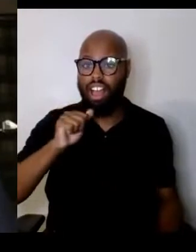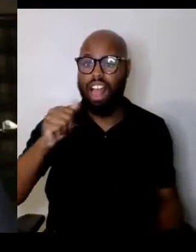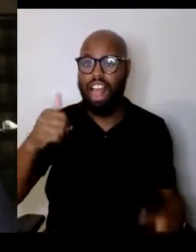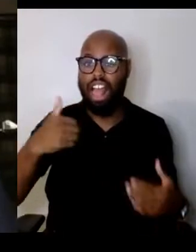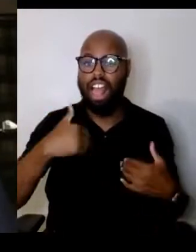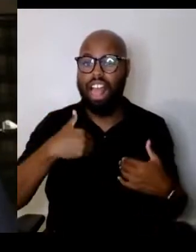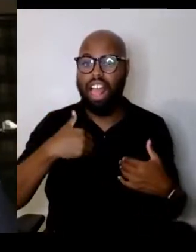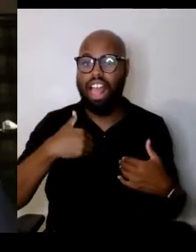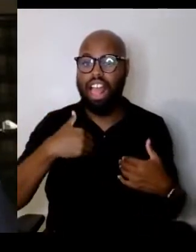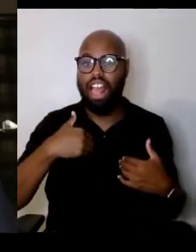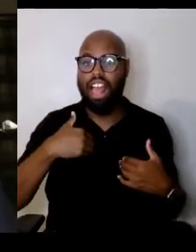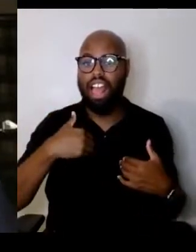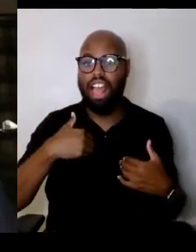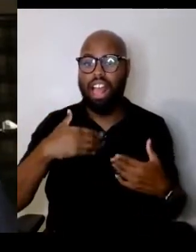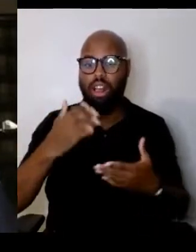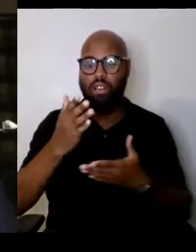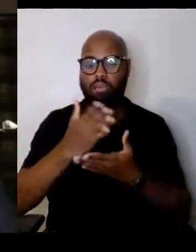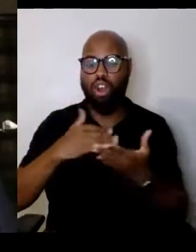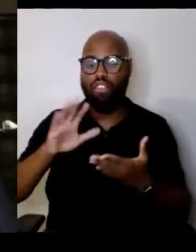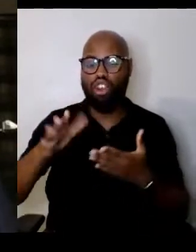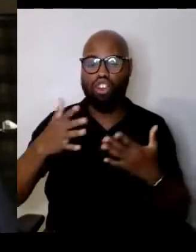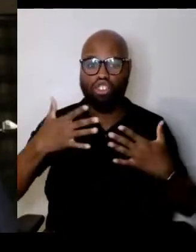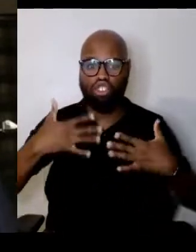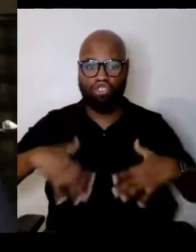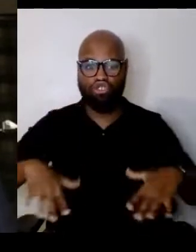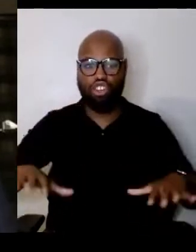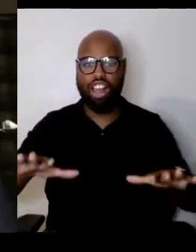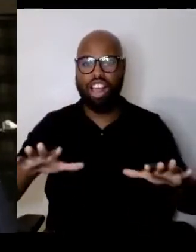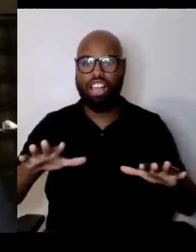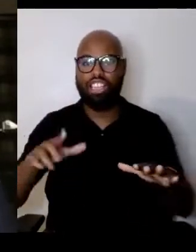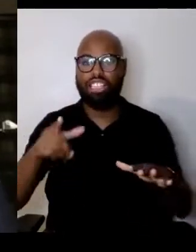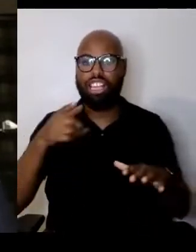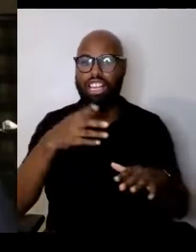part of her dress and she taught her the alphabet